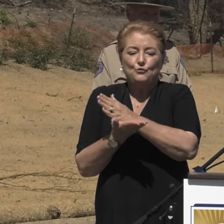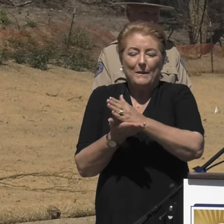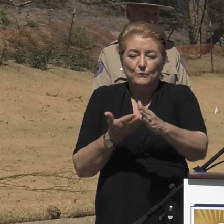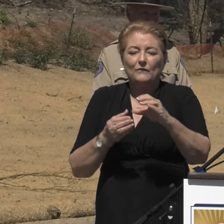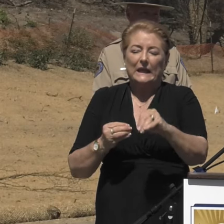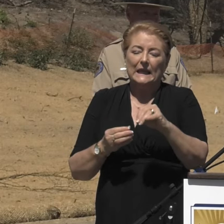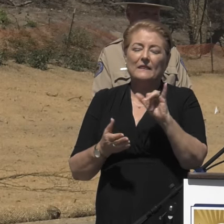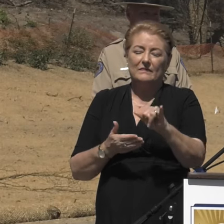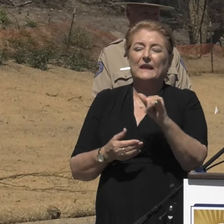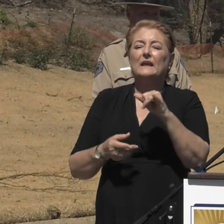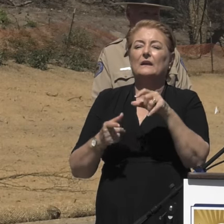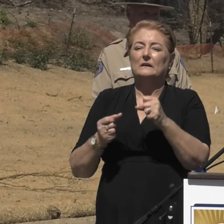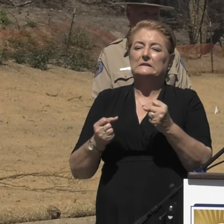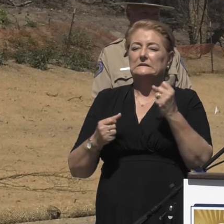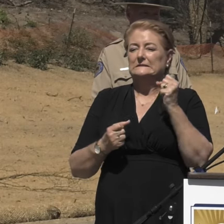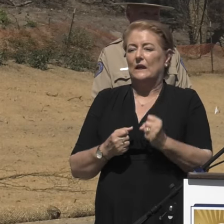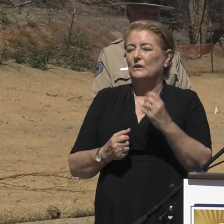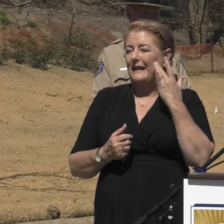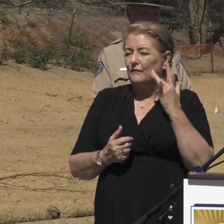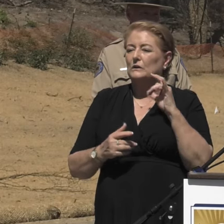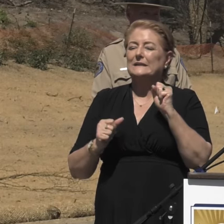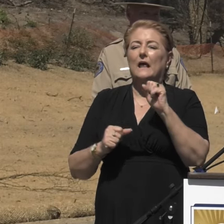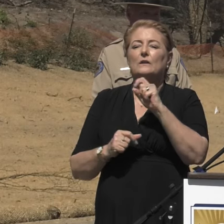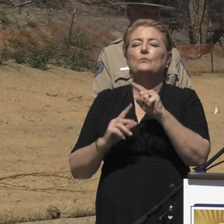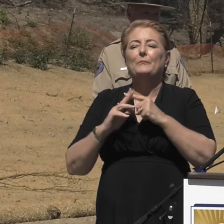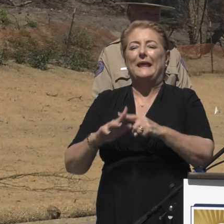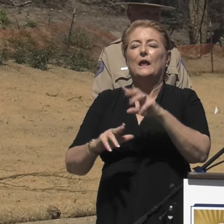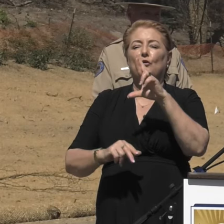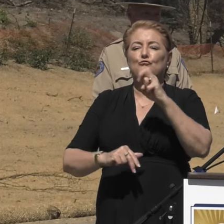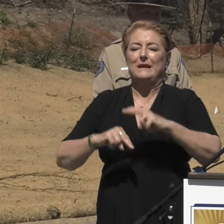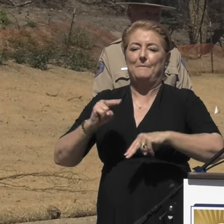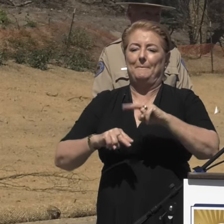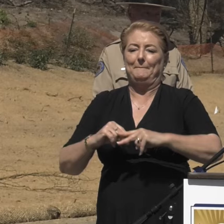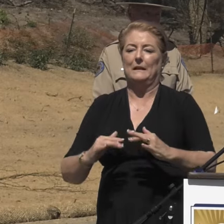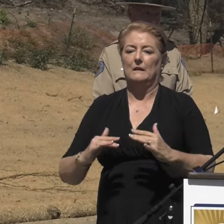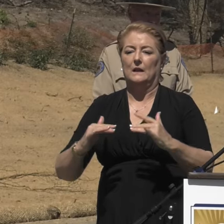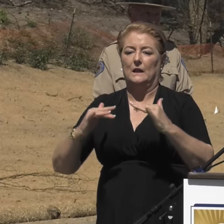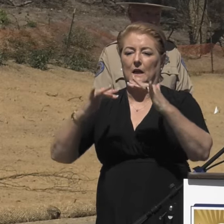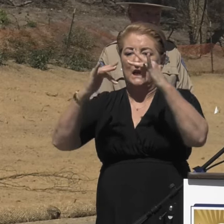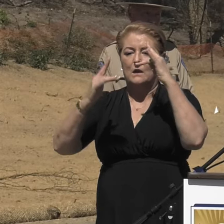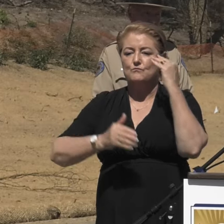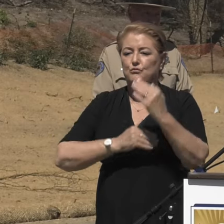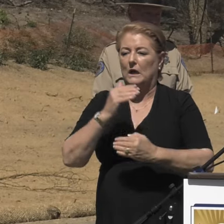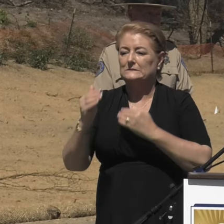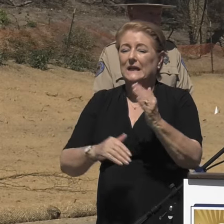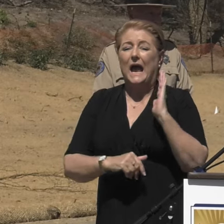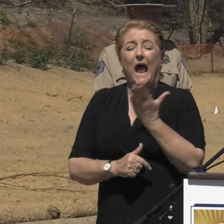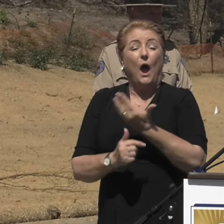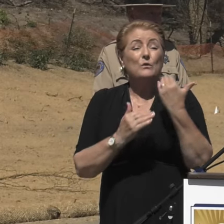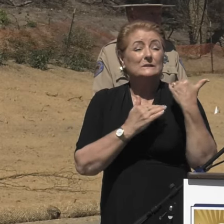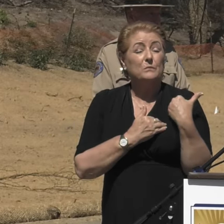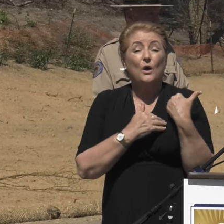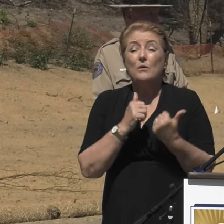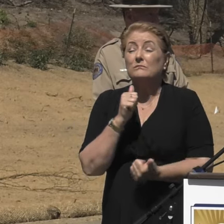so that homeowners can begin the rebuilding process. Our responsibility, first and foremost,